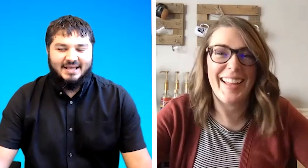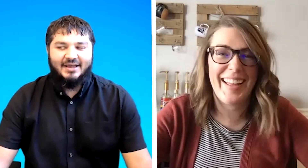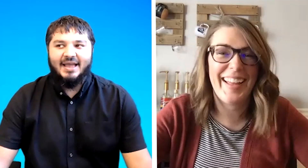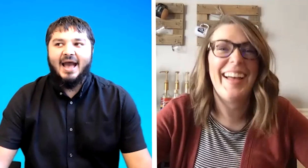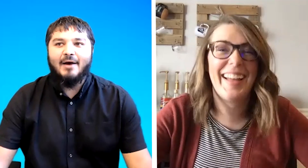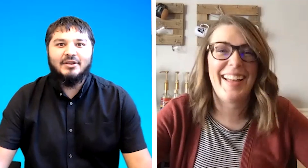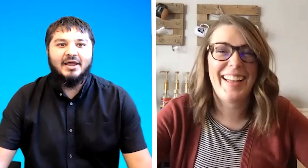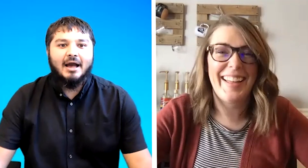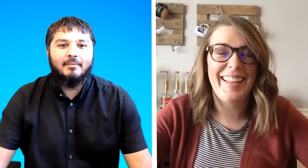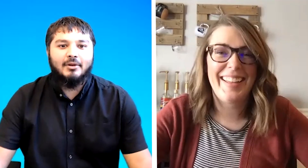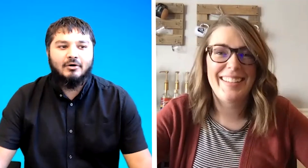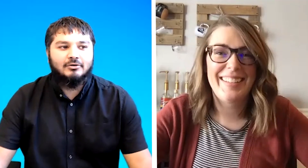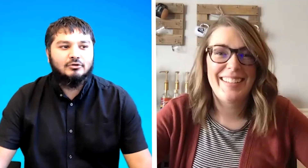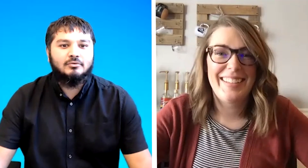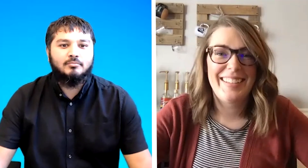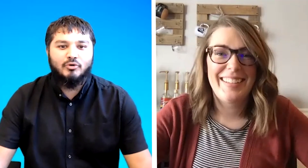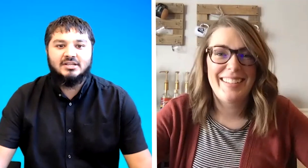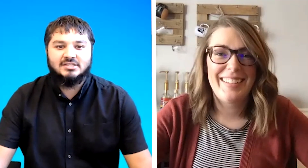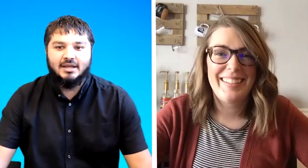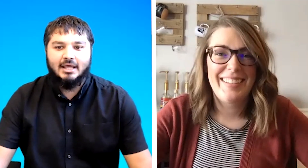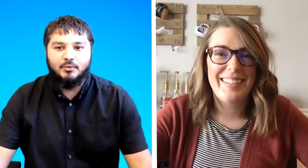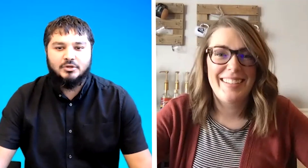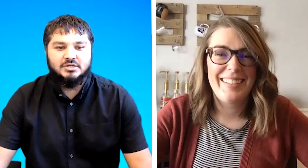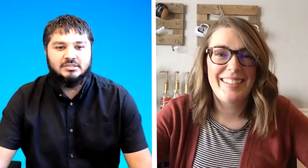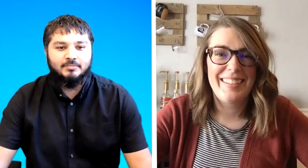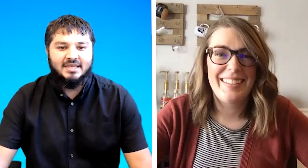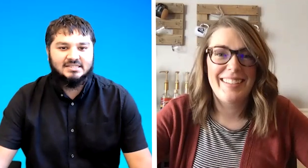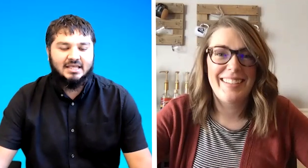okay how did i come along to do british sign language which is bsl